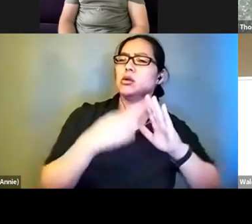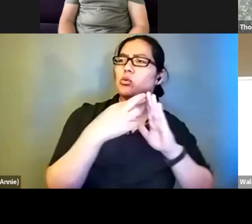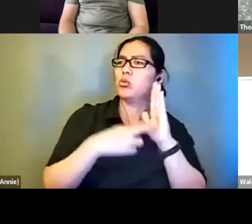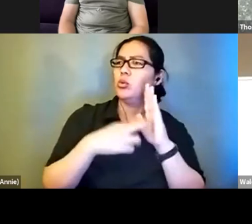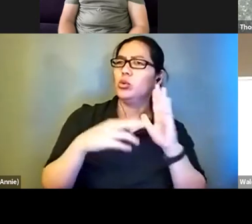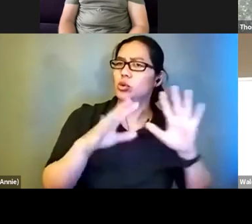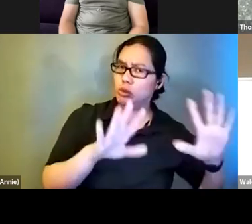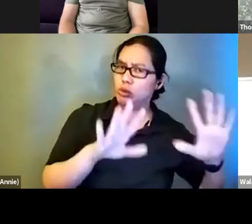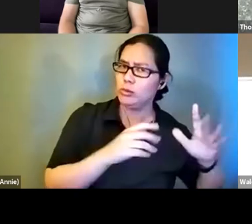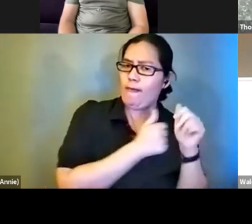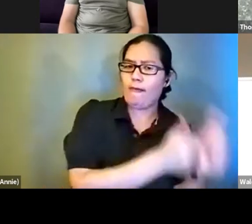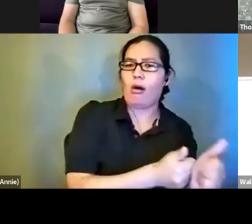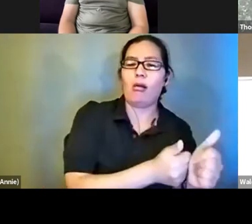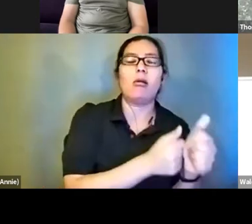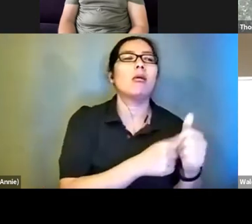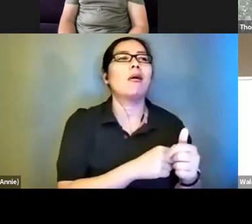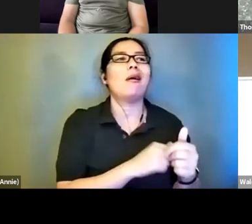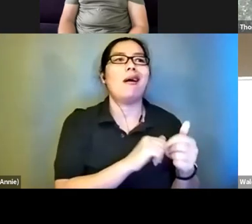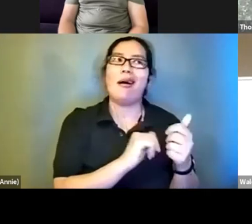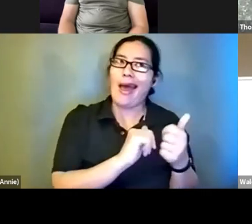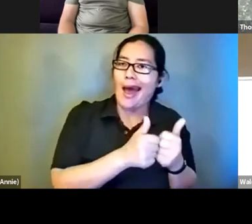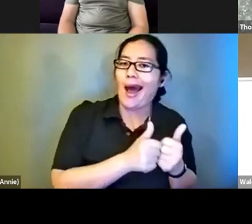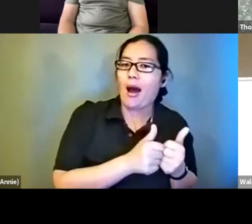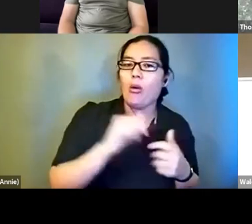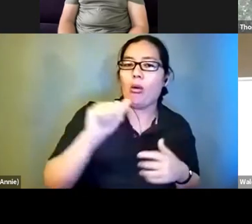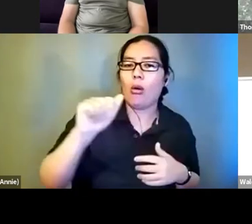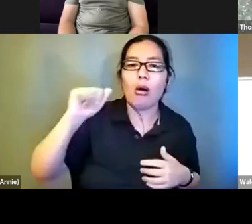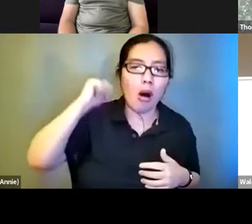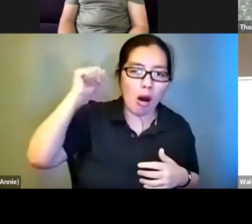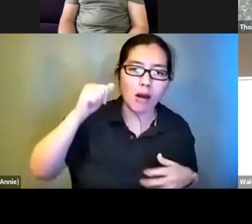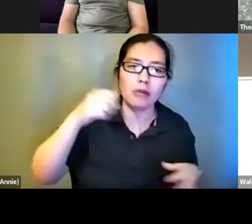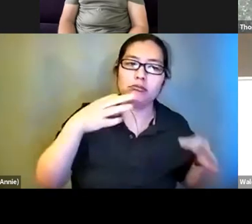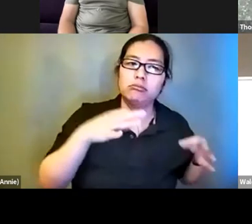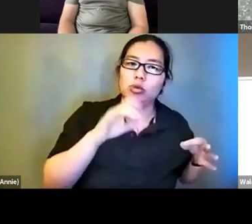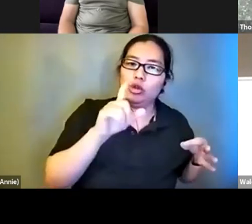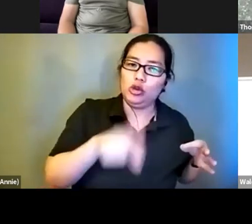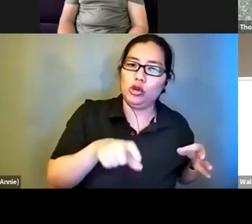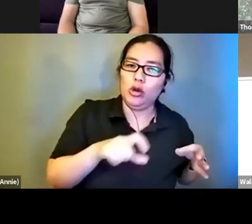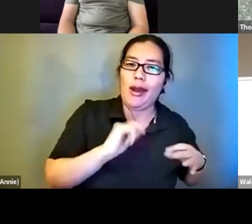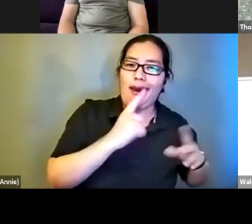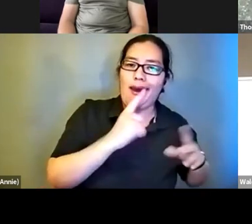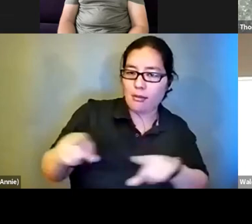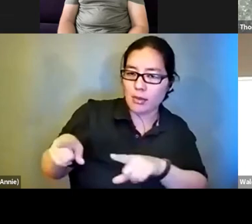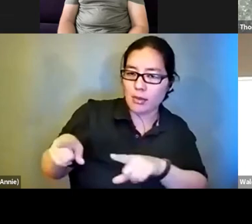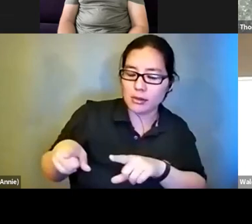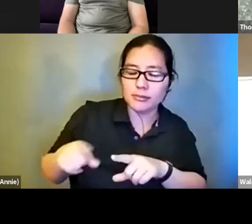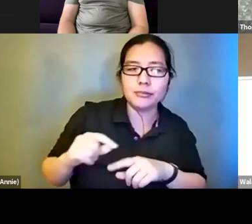audio description should function. But at the same time I think that there's, it's a moving